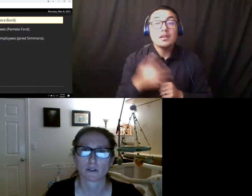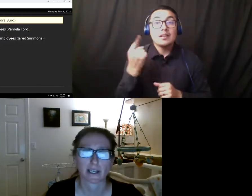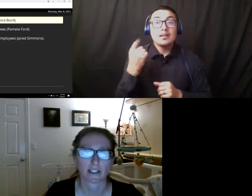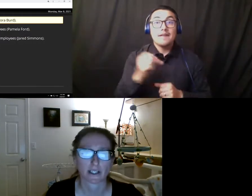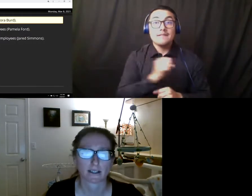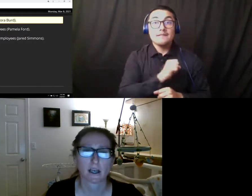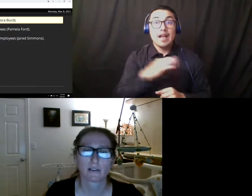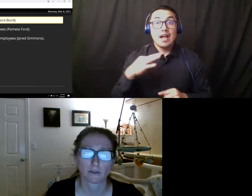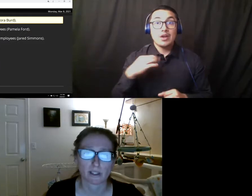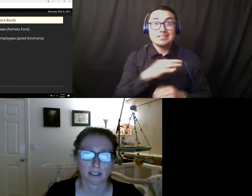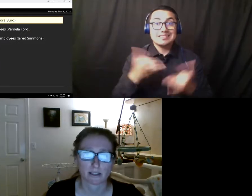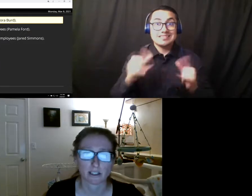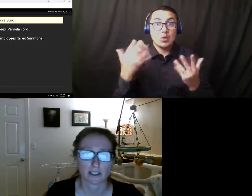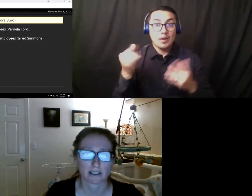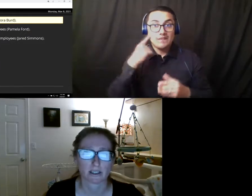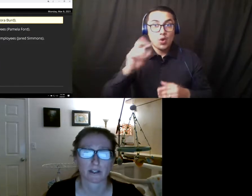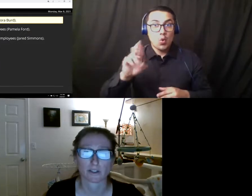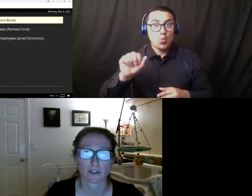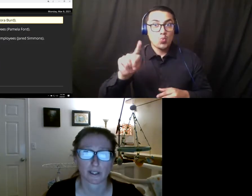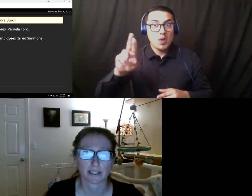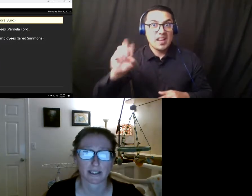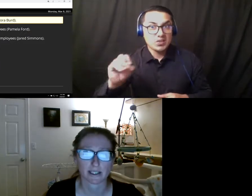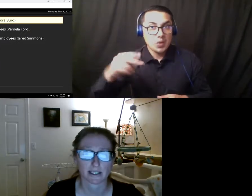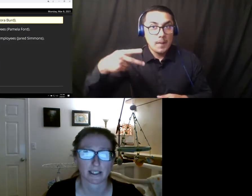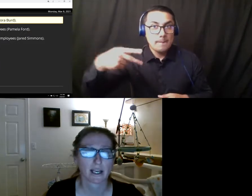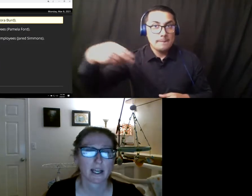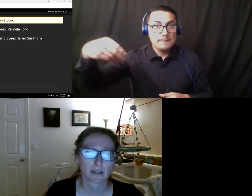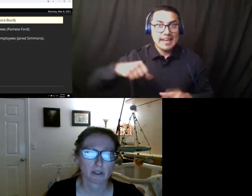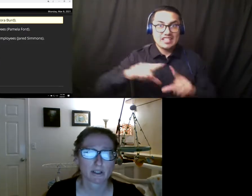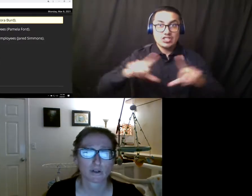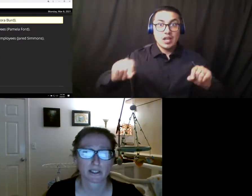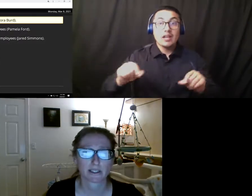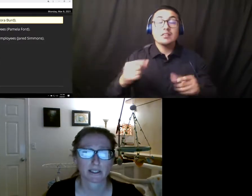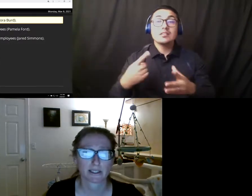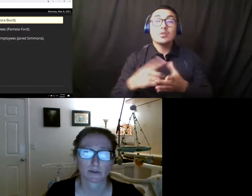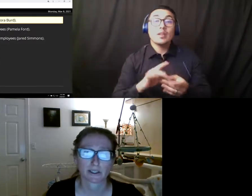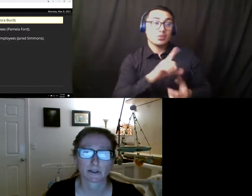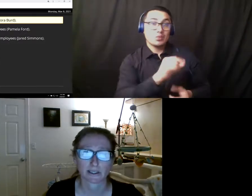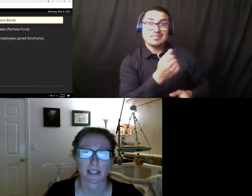paychecks from the last contract covering the 2018-19 and part of the 2019-2020